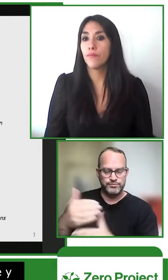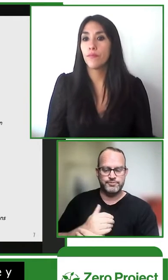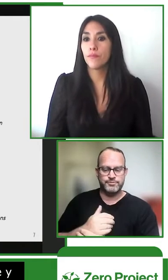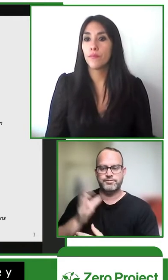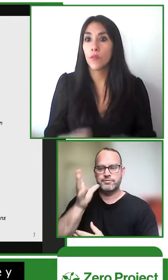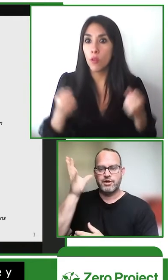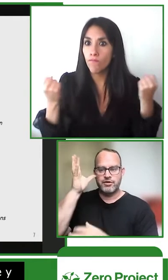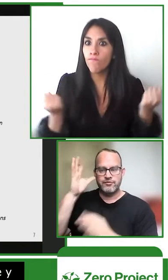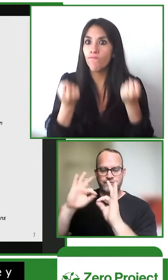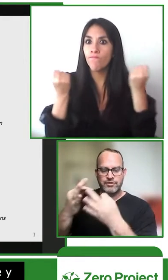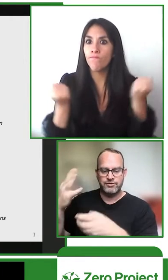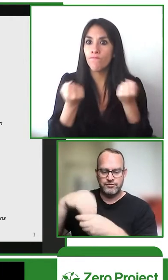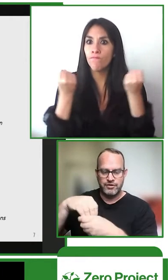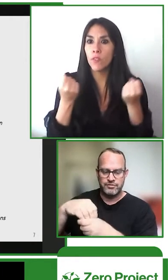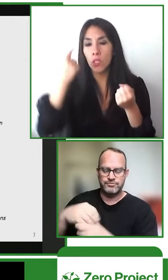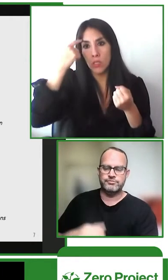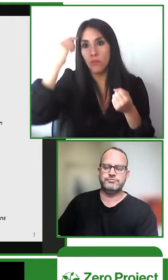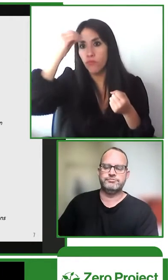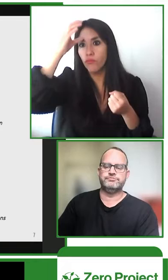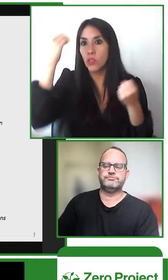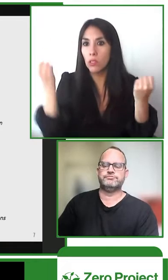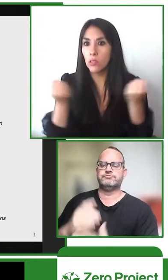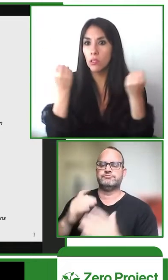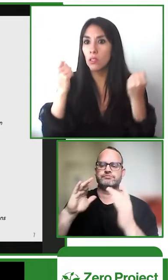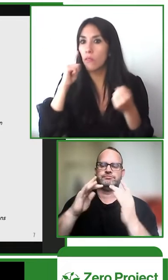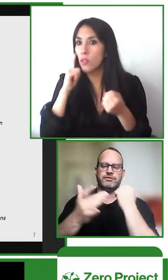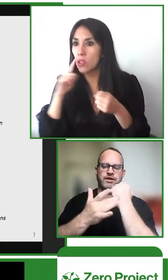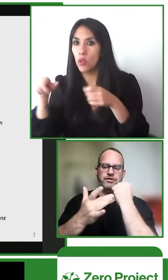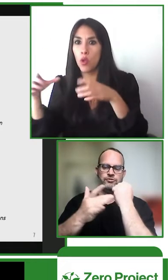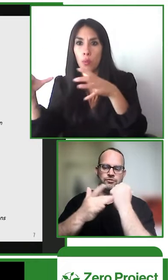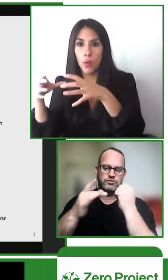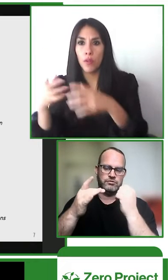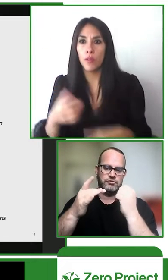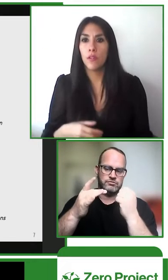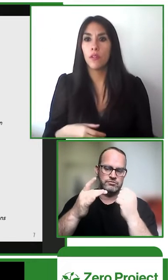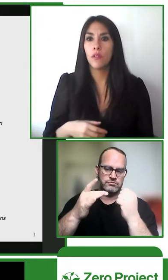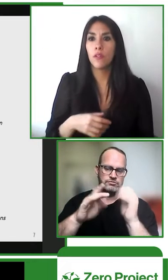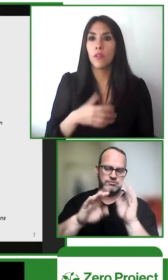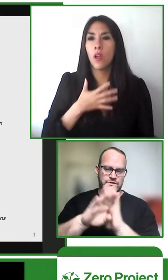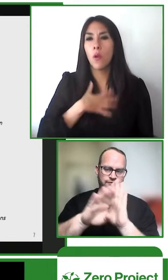and schools that teach young children and get parents involved to